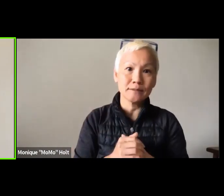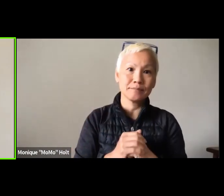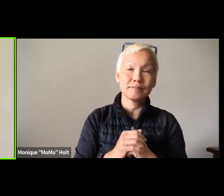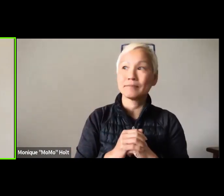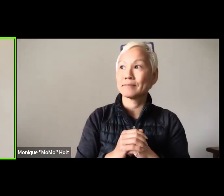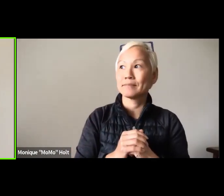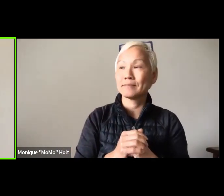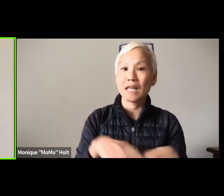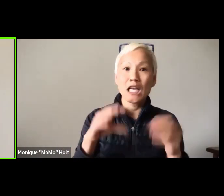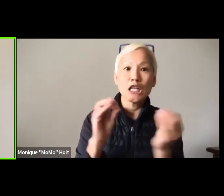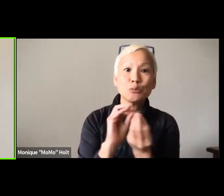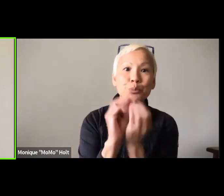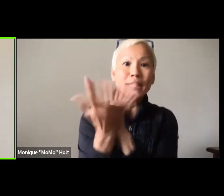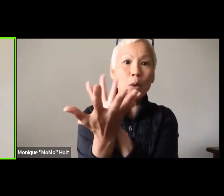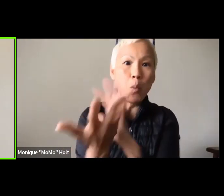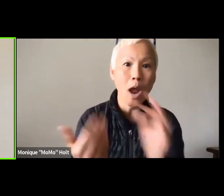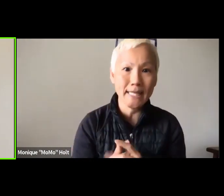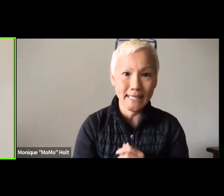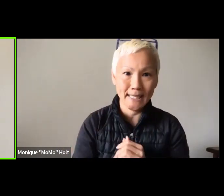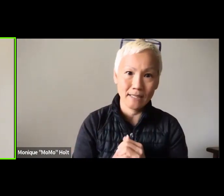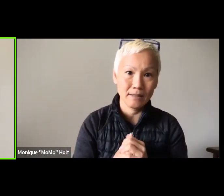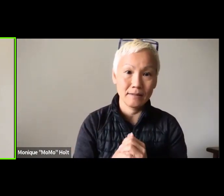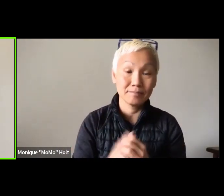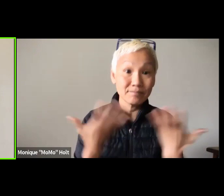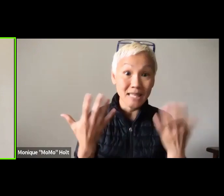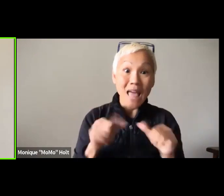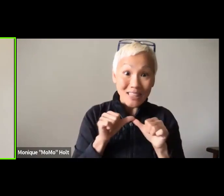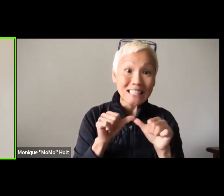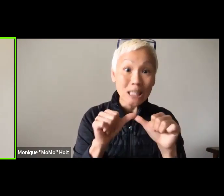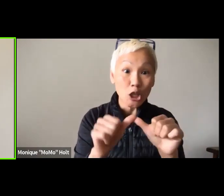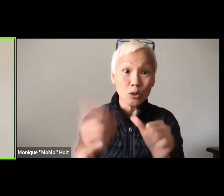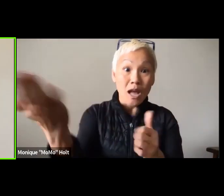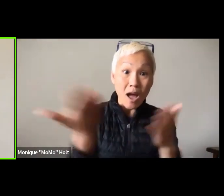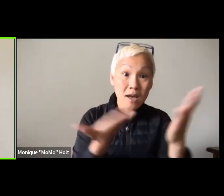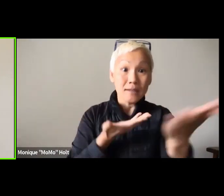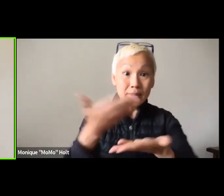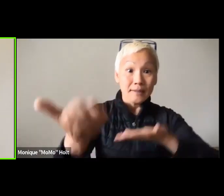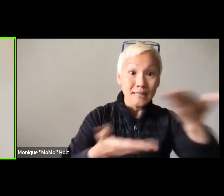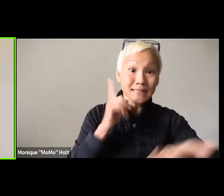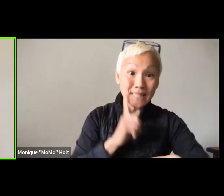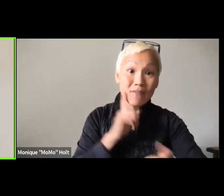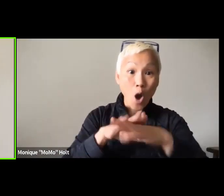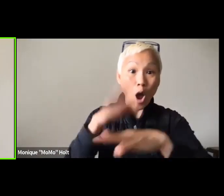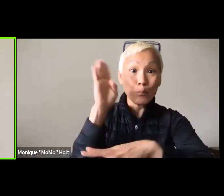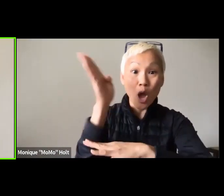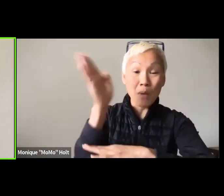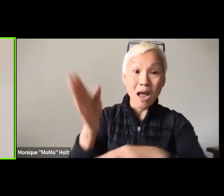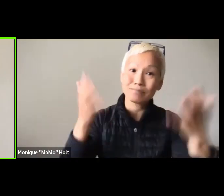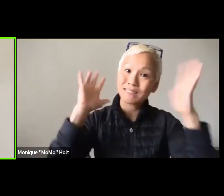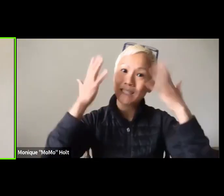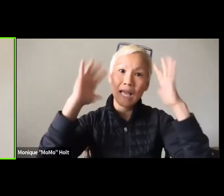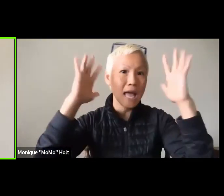"To Kill a Mockingbird" "Spring Awakening." There's all of it, and they're continuing to hire